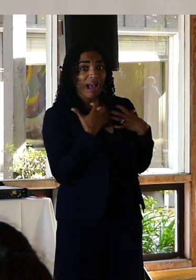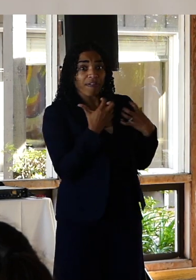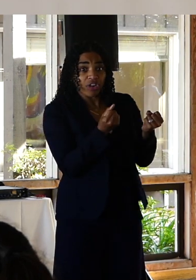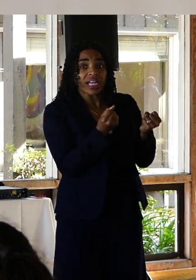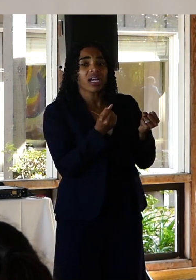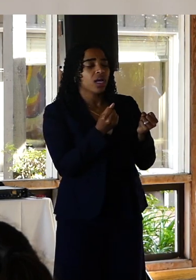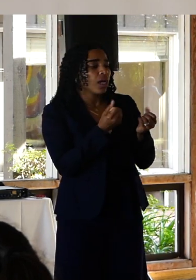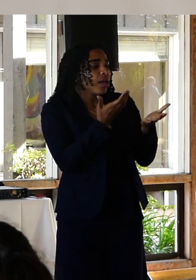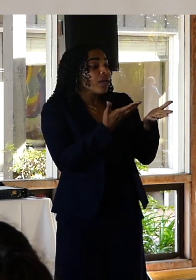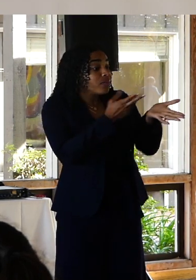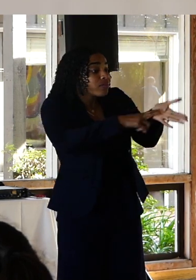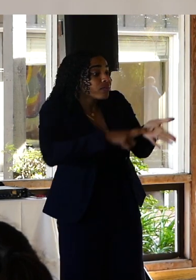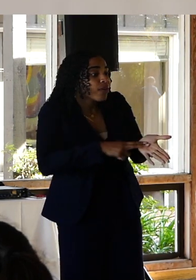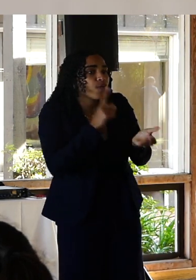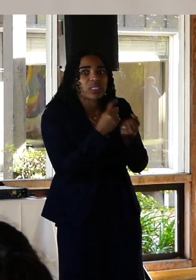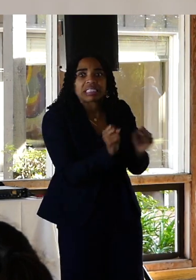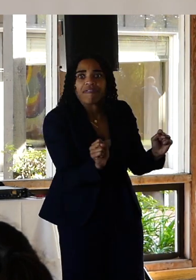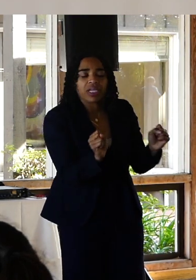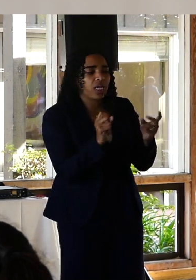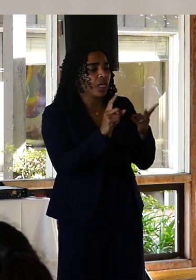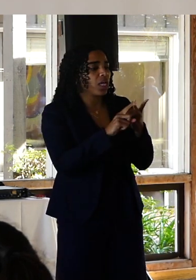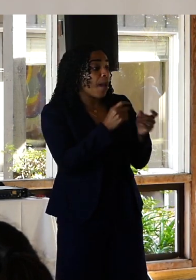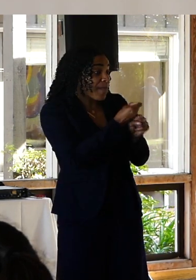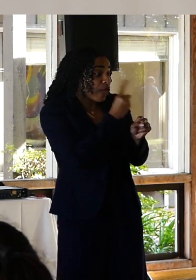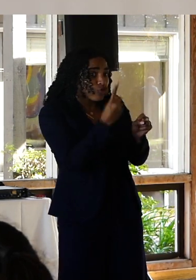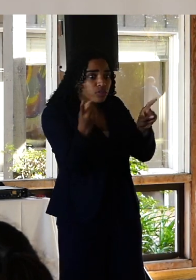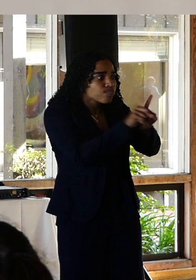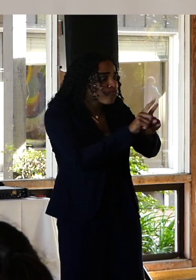Whether it's a safety contract whether it's making sure they're with someone